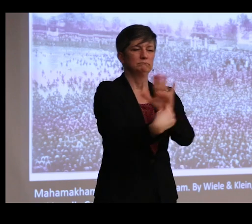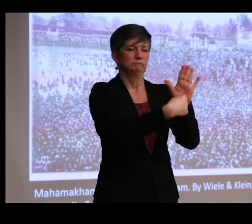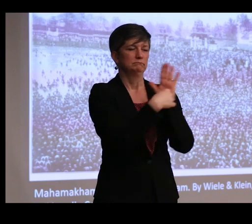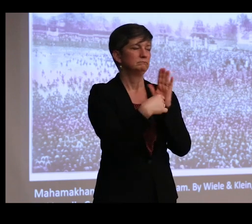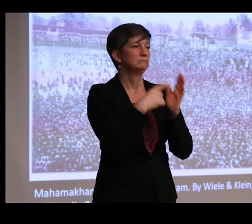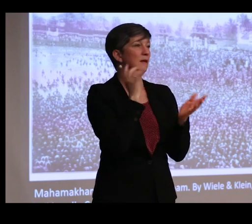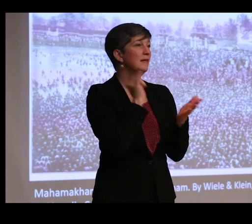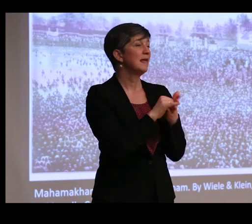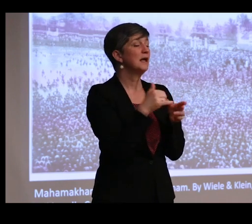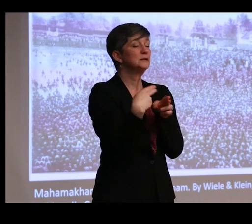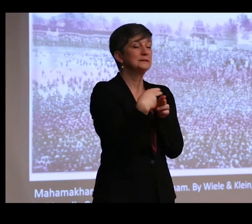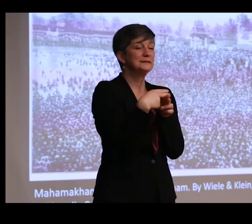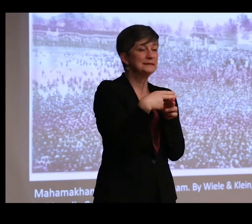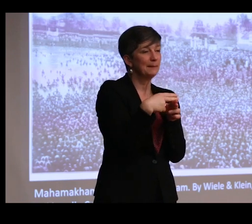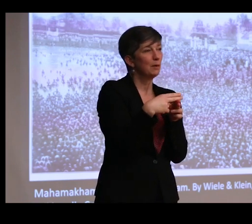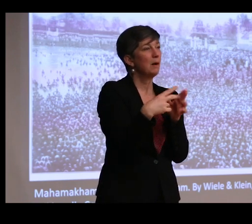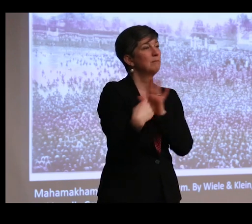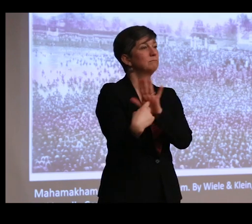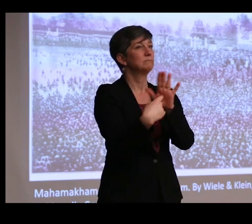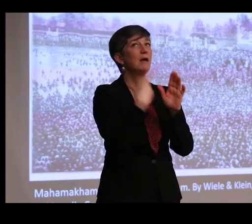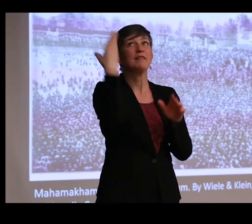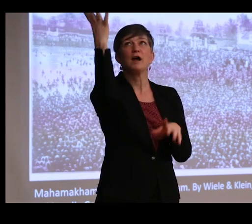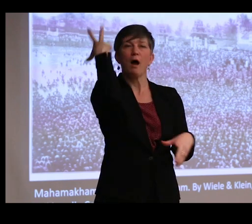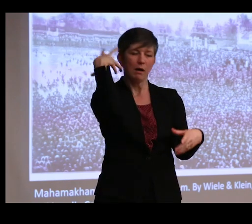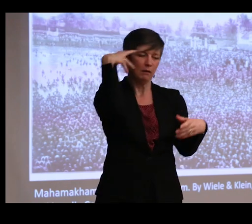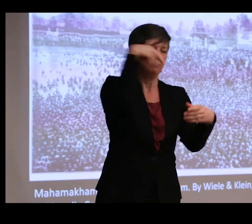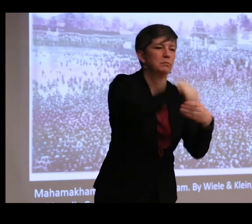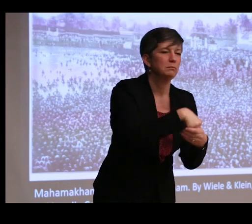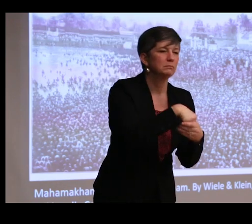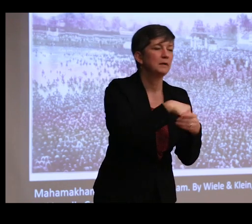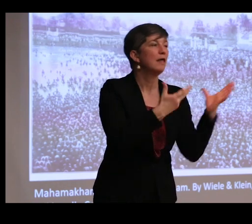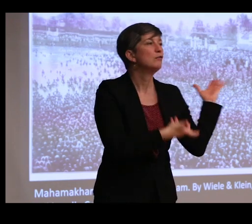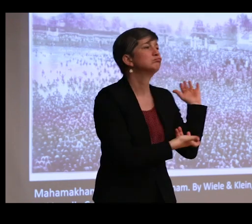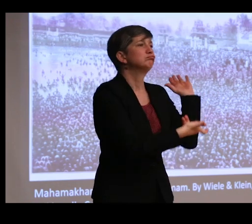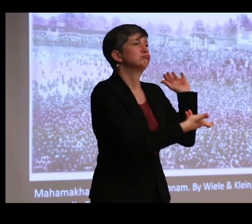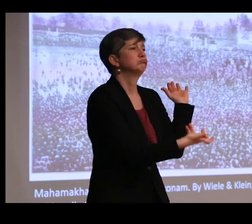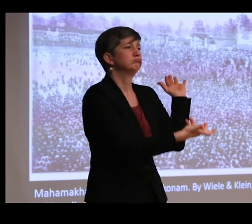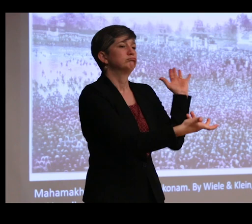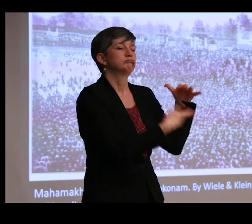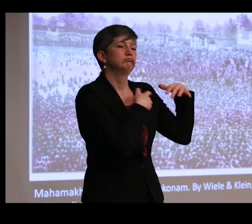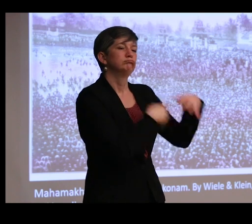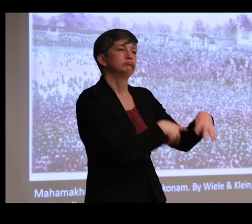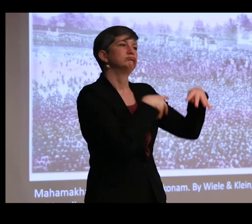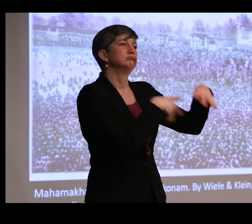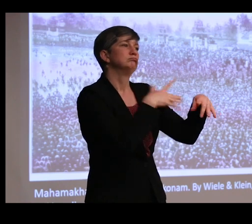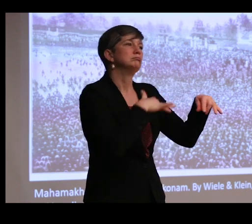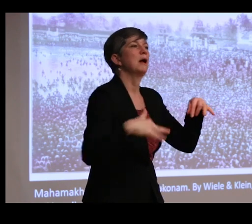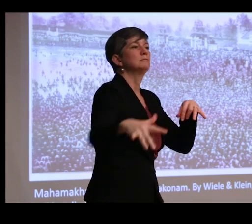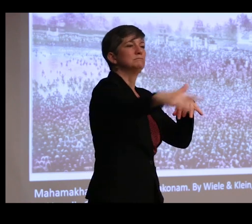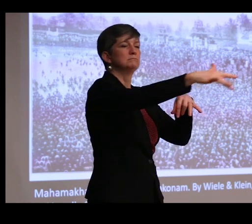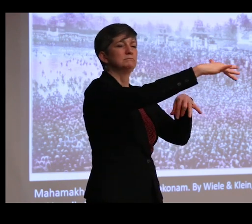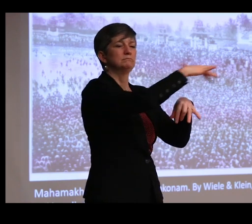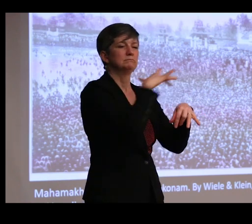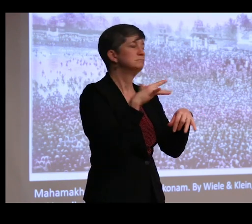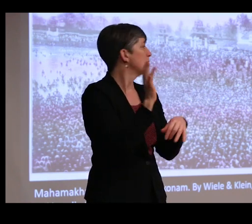And they are temporary embodiments of god that were meant to be carried in procession outside and around temple precincts on festival